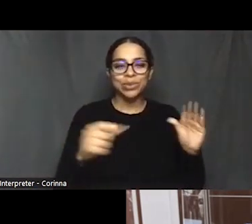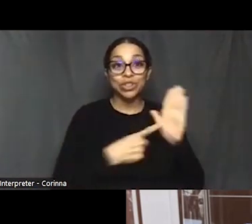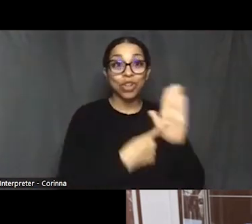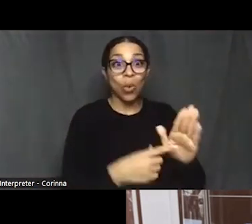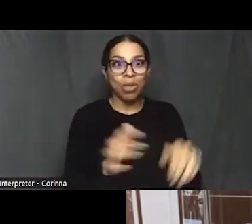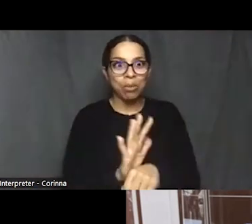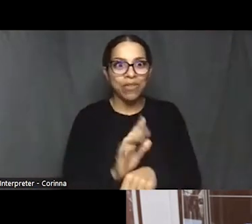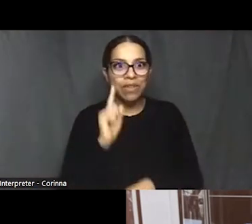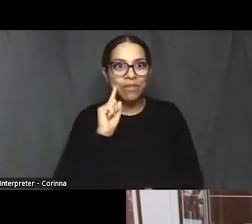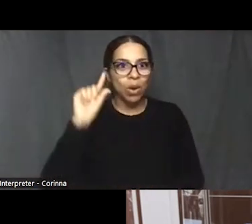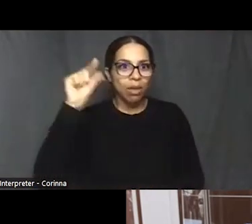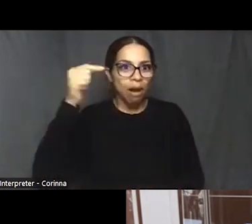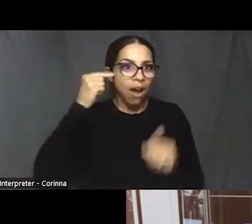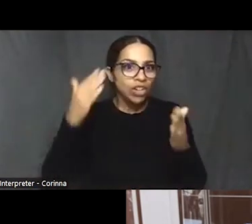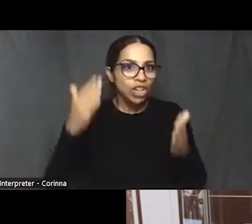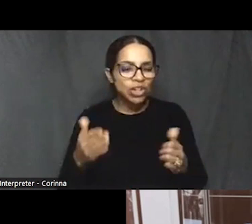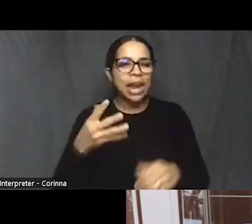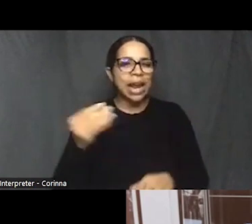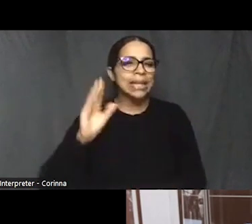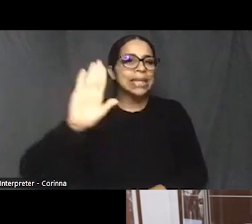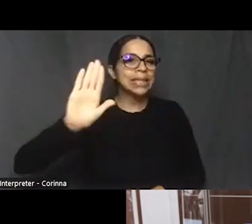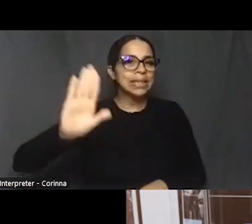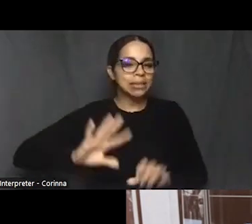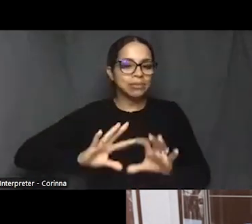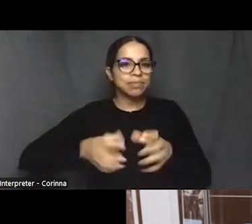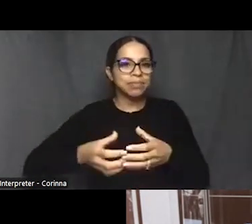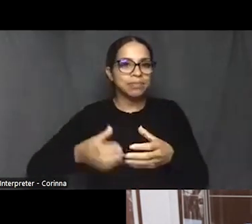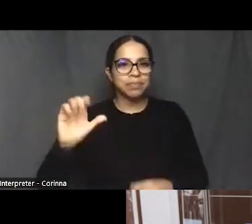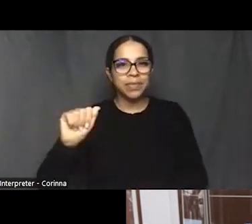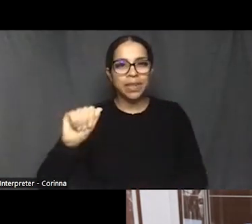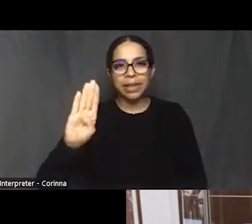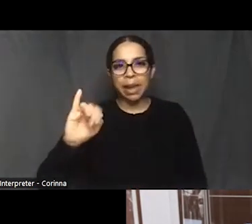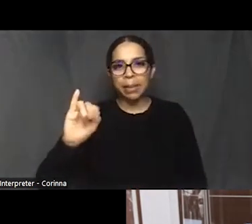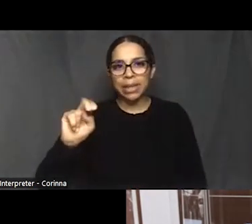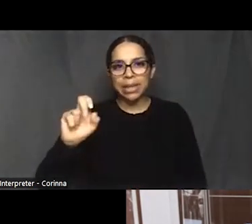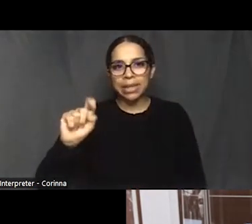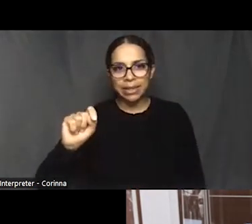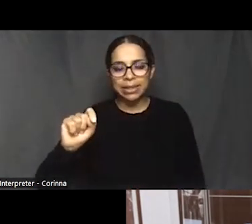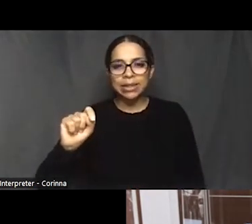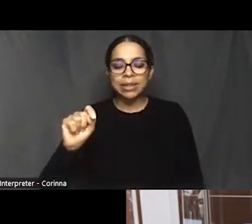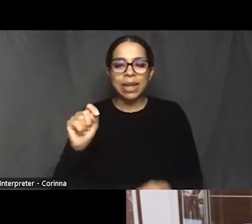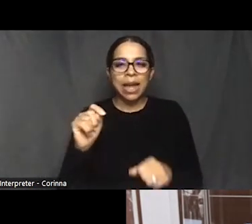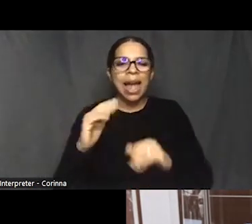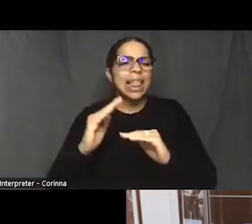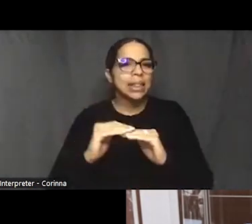and his cabinet and at least make them at least make all of these people at the